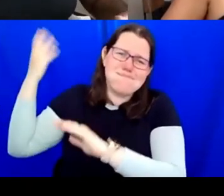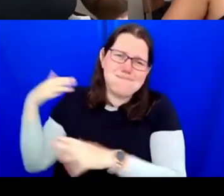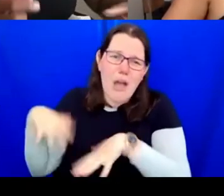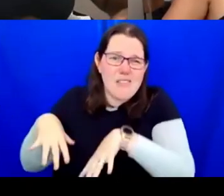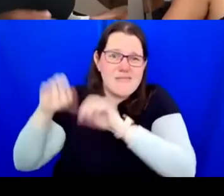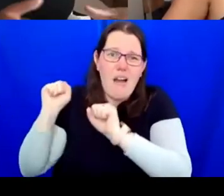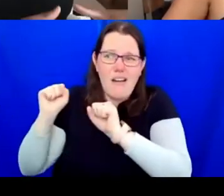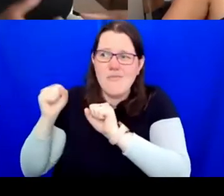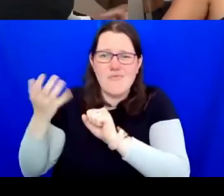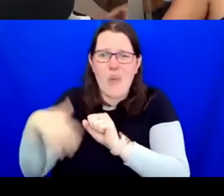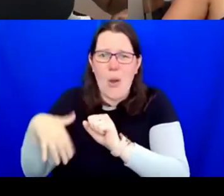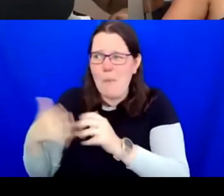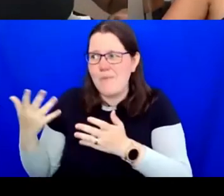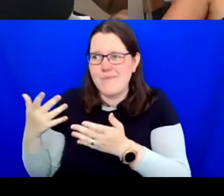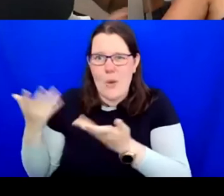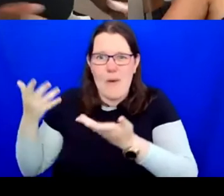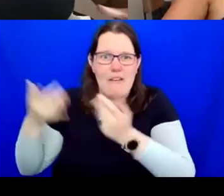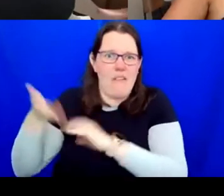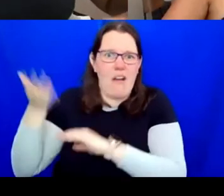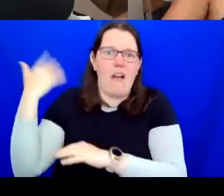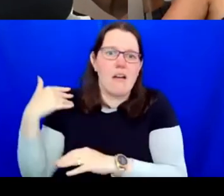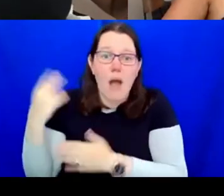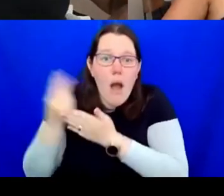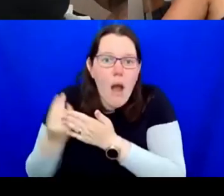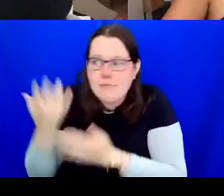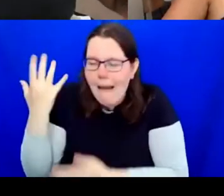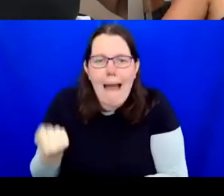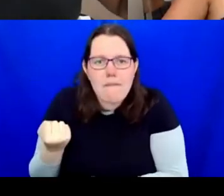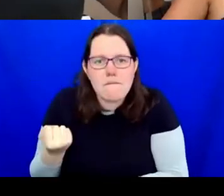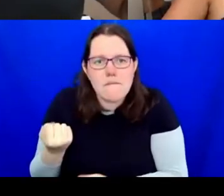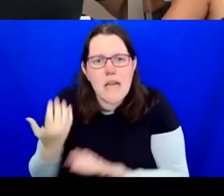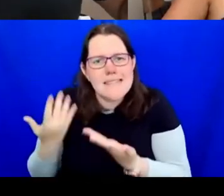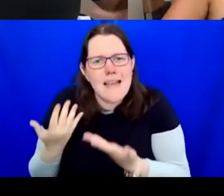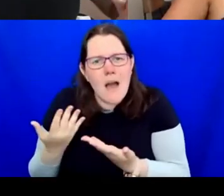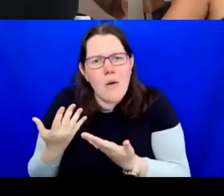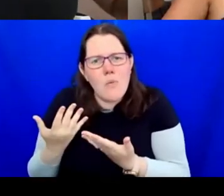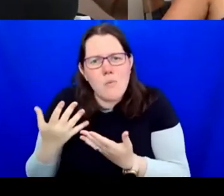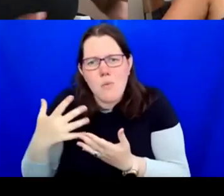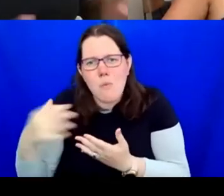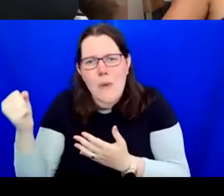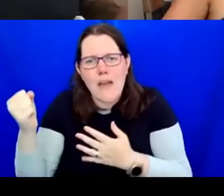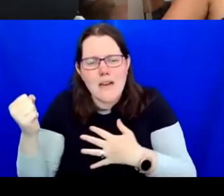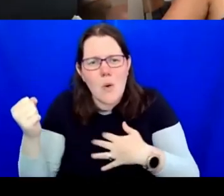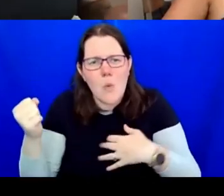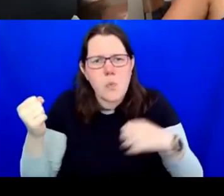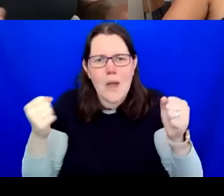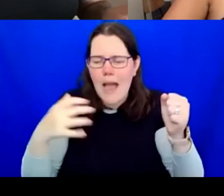It's slowly been taken away from us. When you look at the way a lot of community arts was funded